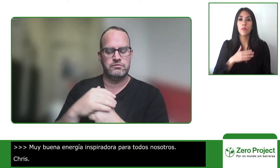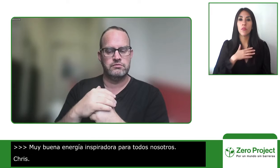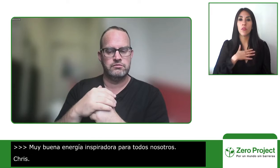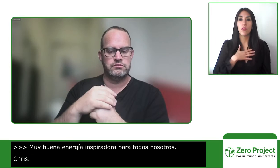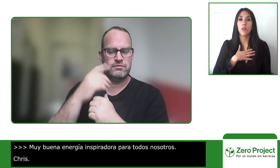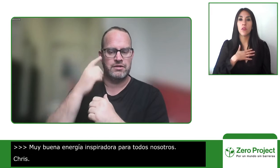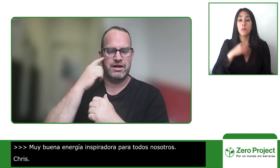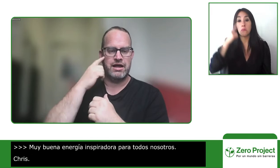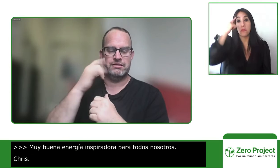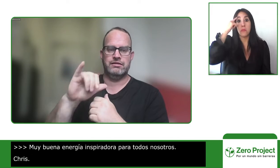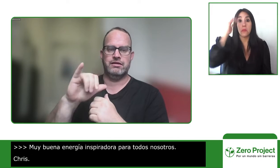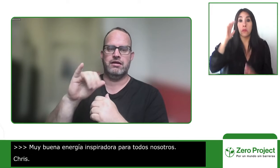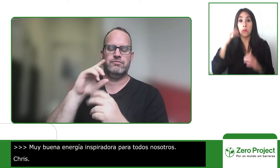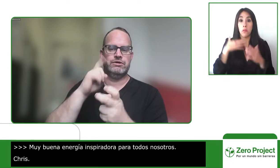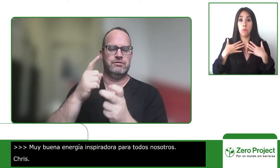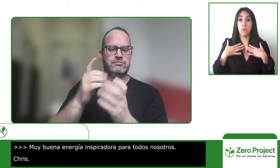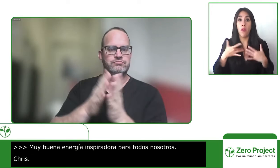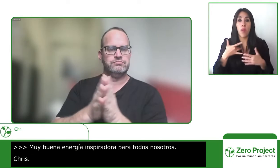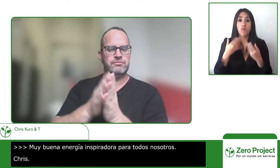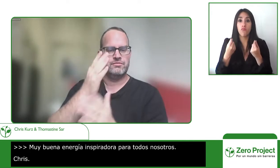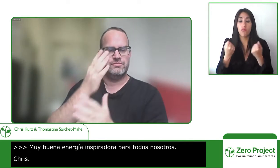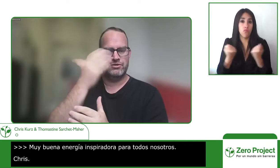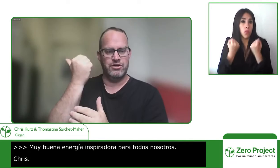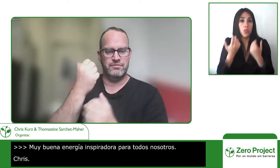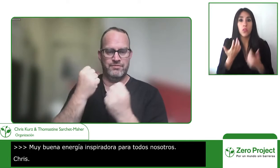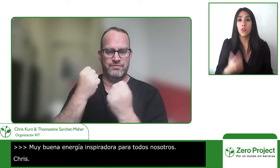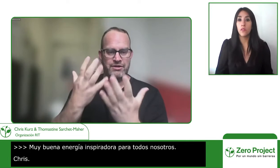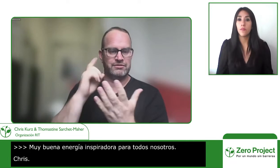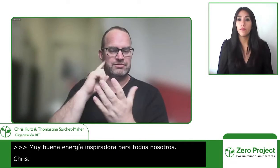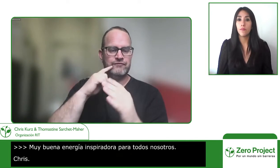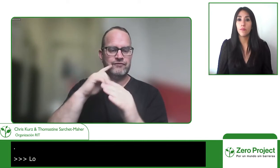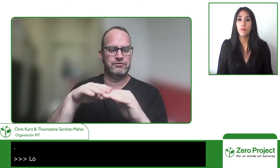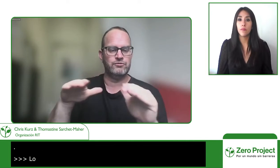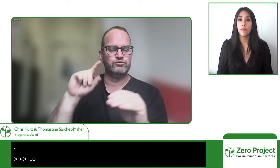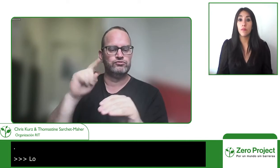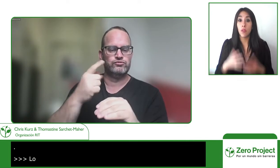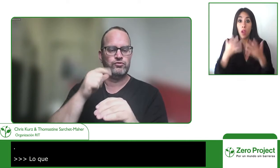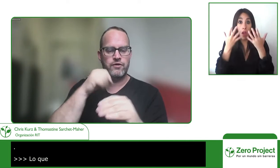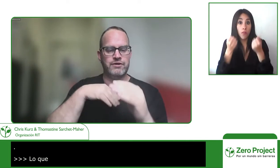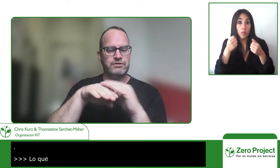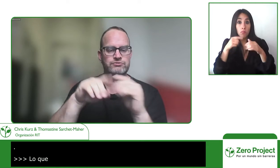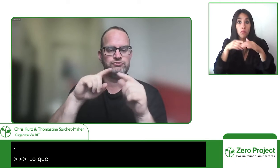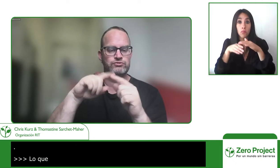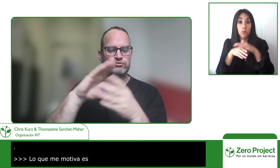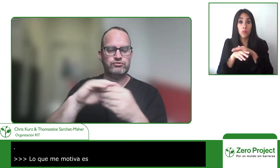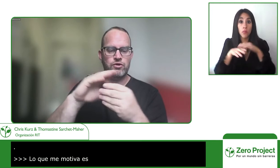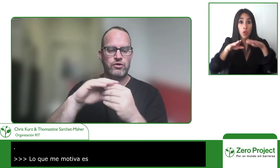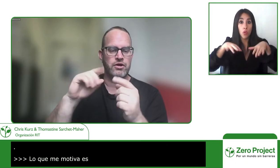deaf children to stories i think that's really motivating to me because so many deaf children